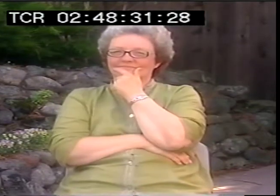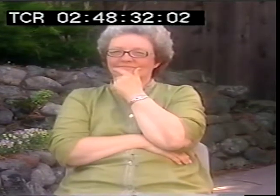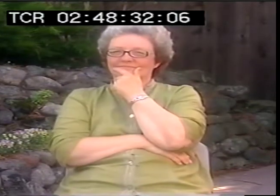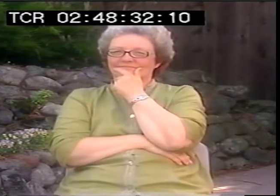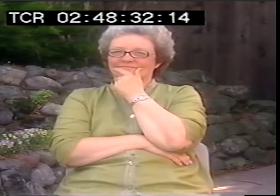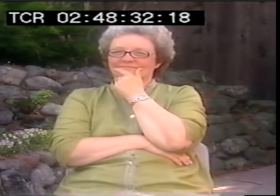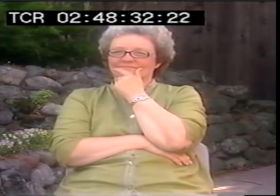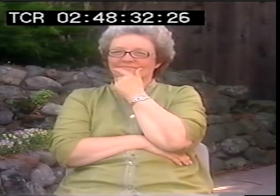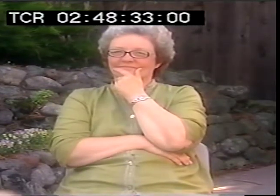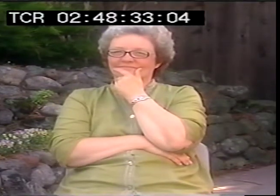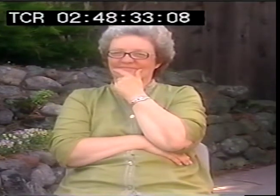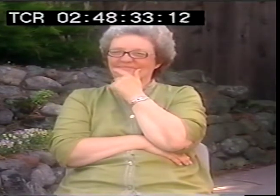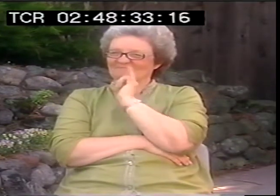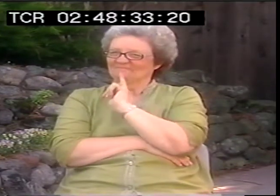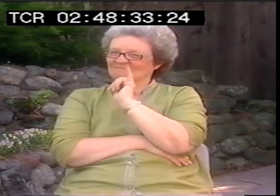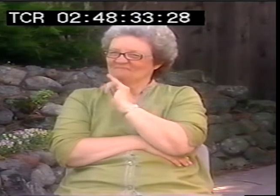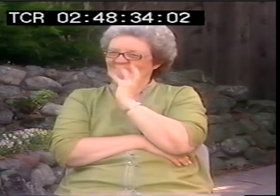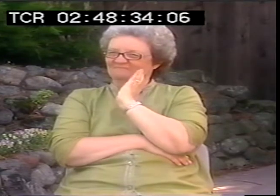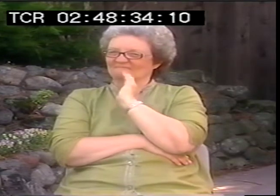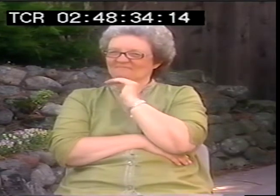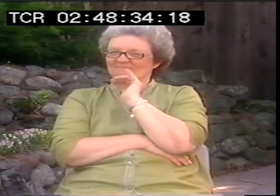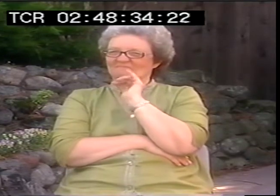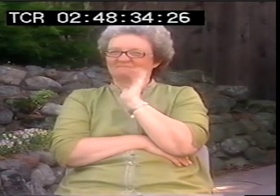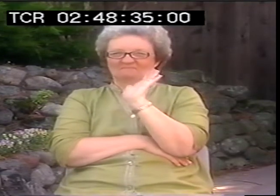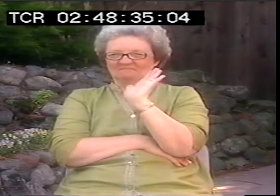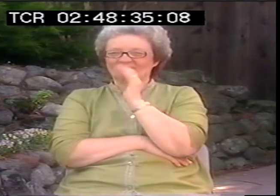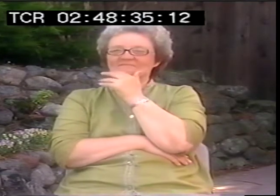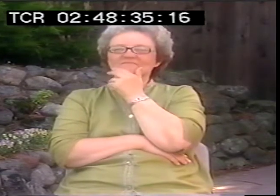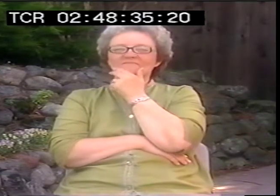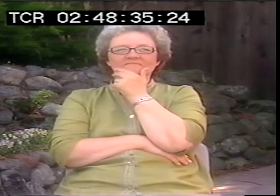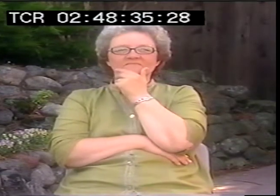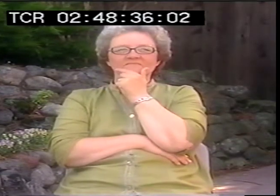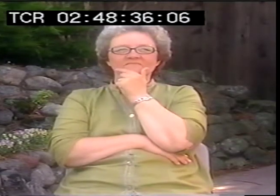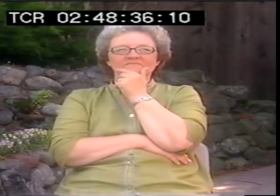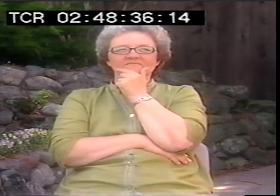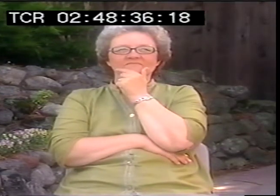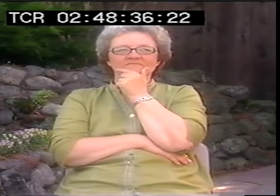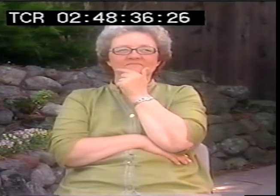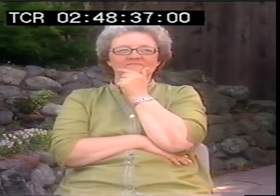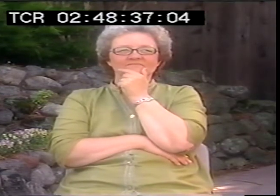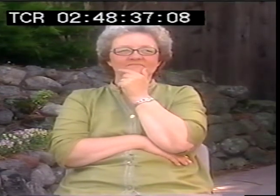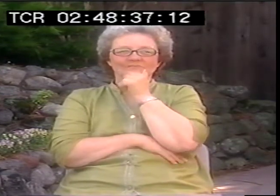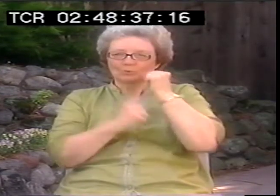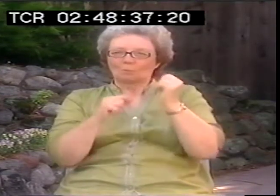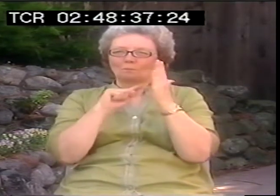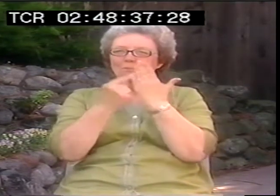there, and Valli was more about keeping the